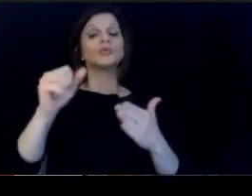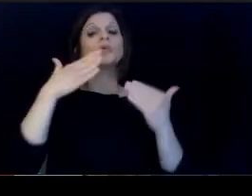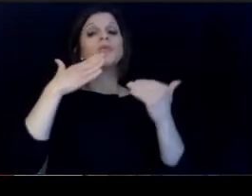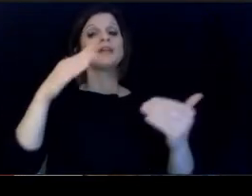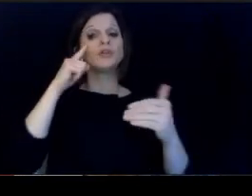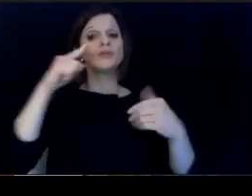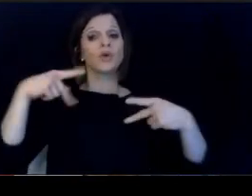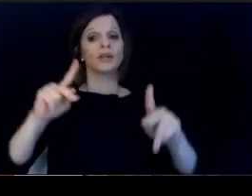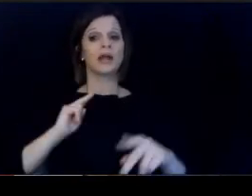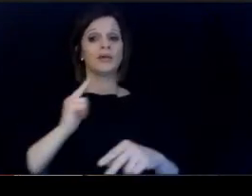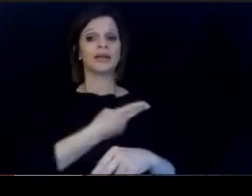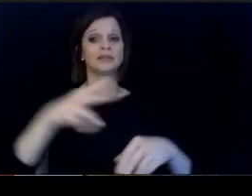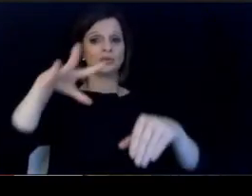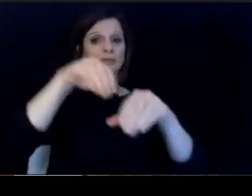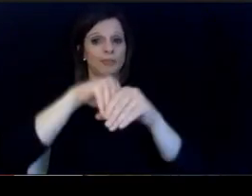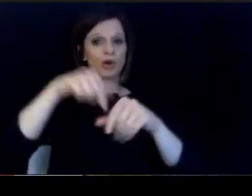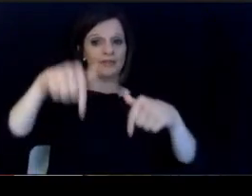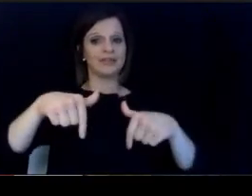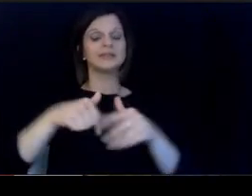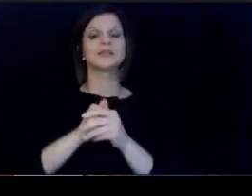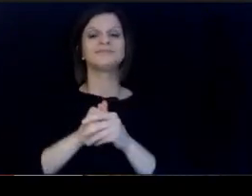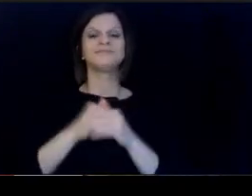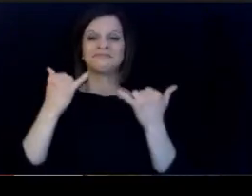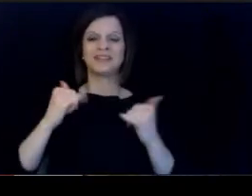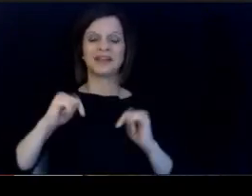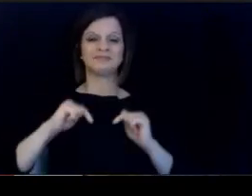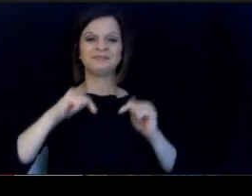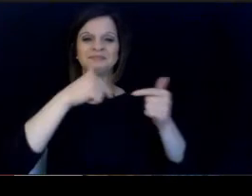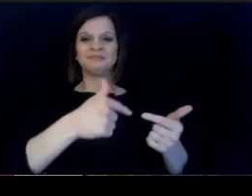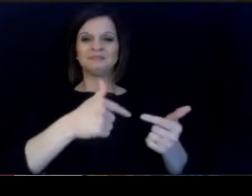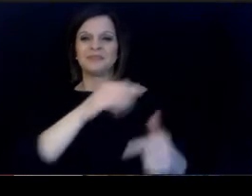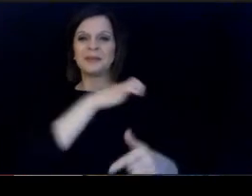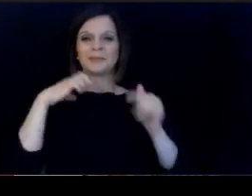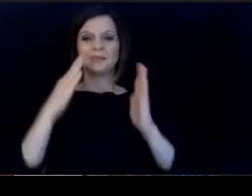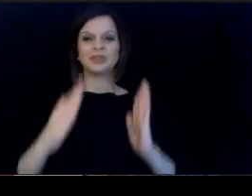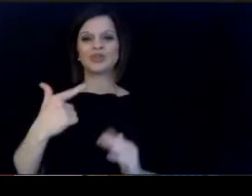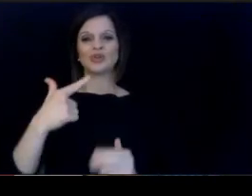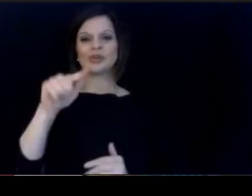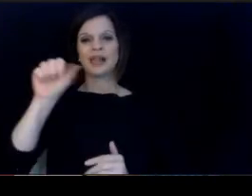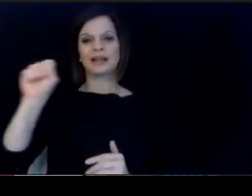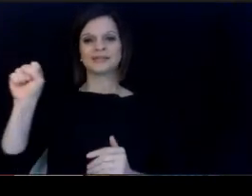So thank you for allowing us to be apart of this, so I'll. turn it back over to Commissioner Glass.